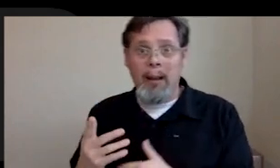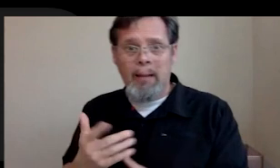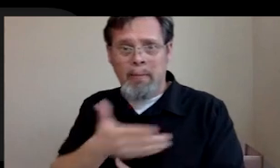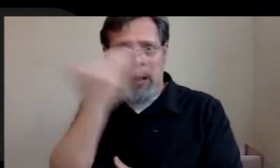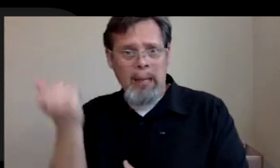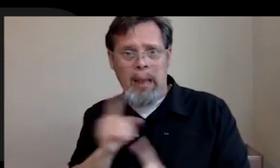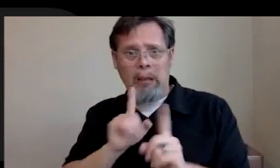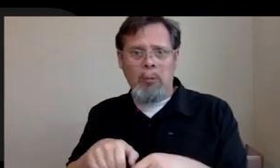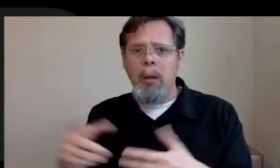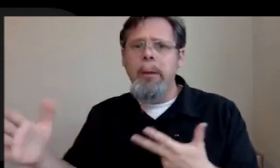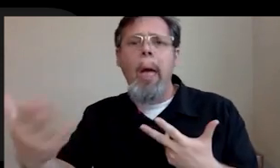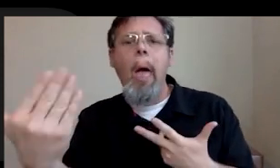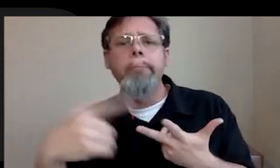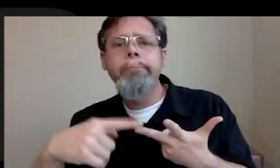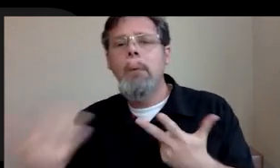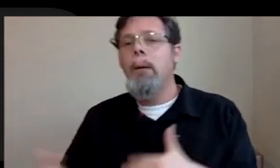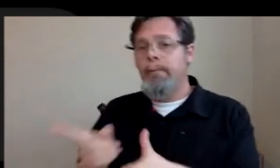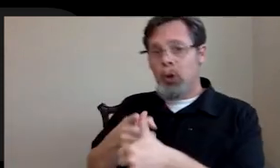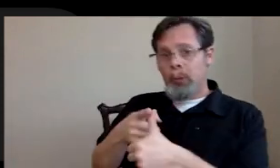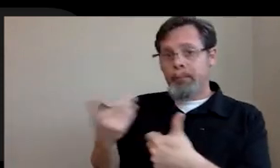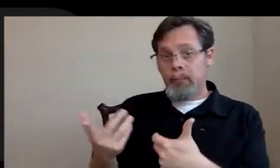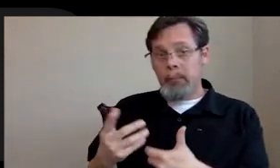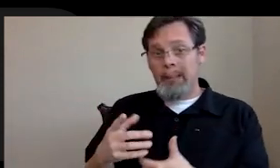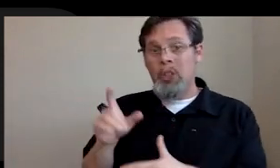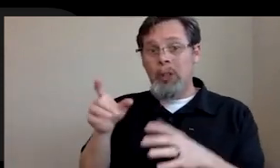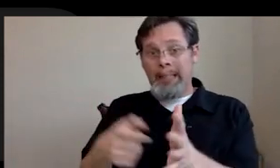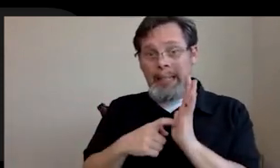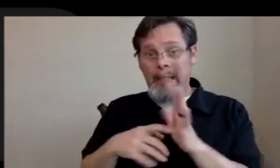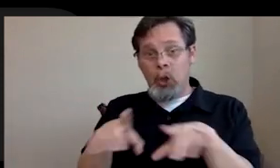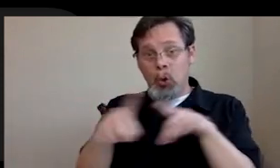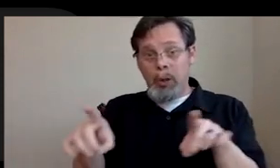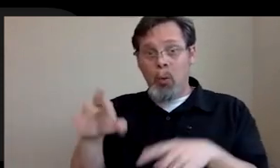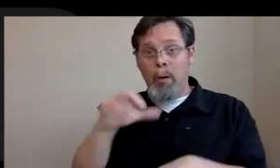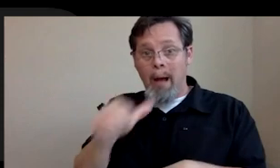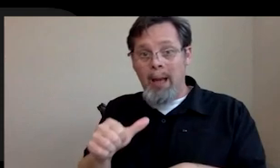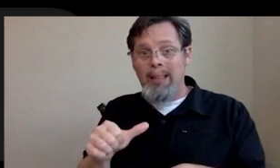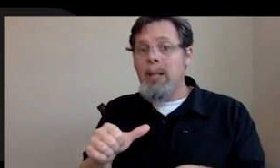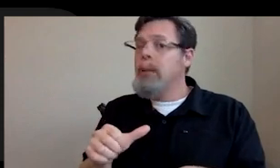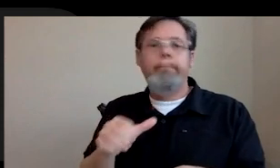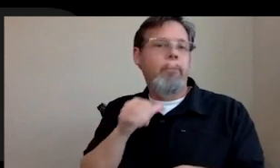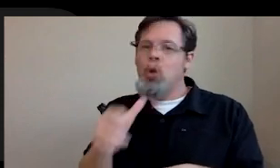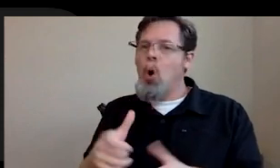one? So the question number one, do you need a degree or not? The answer is no. You do not need a